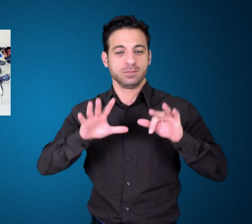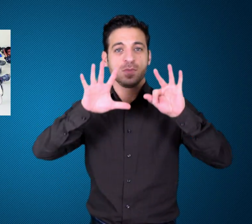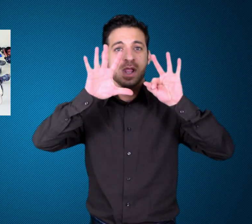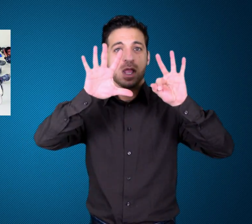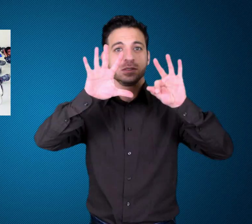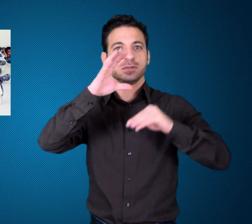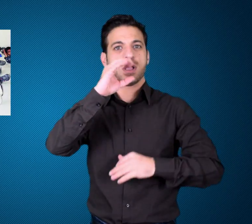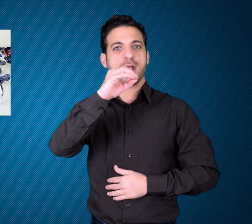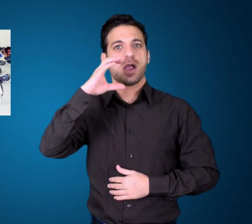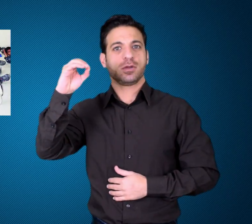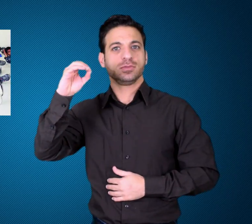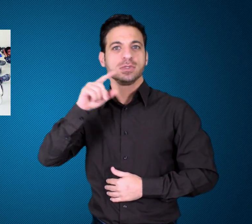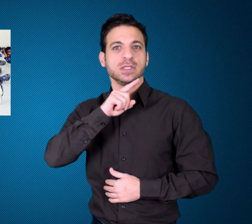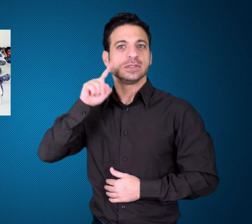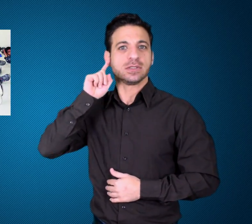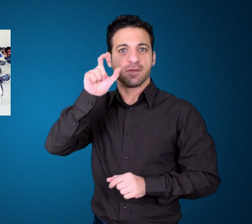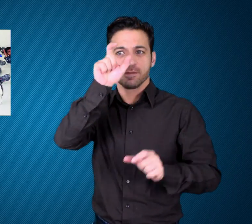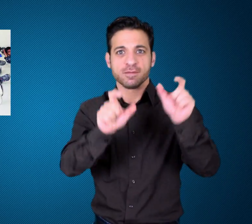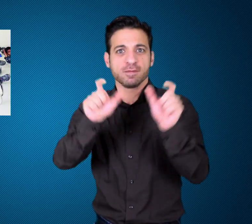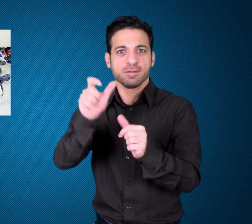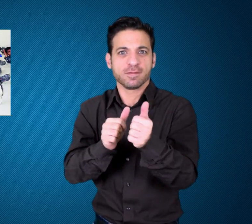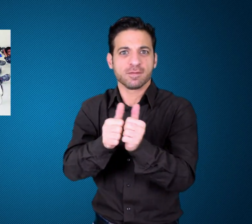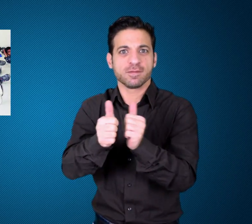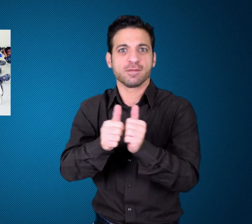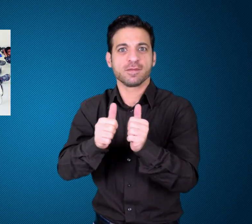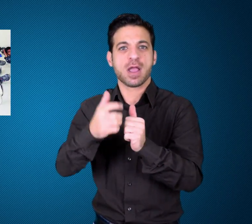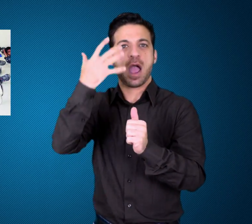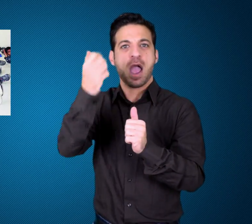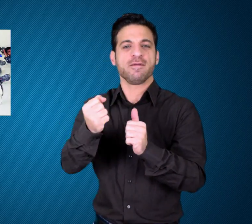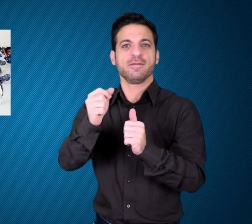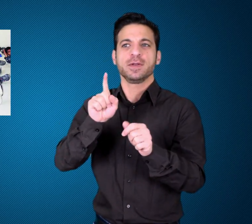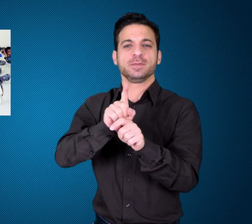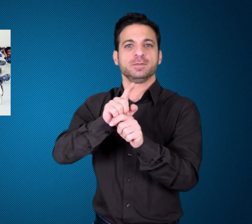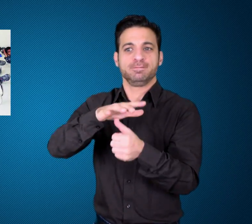Over 800 deaf athletes blocked the main